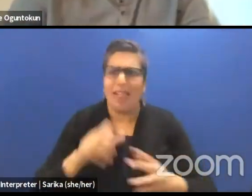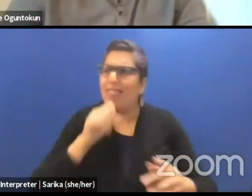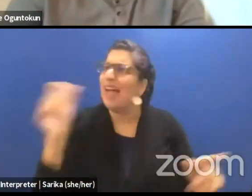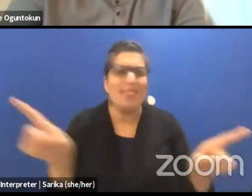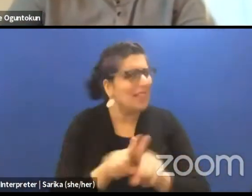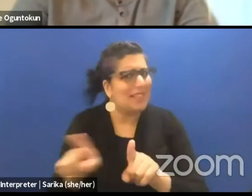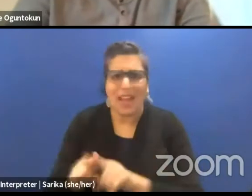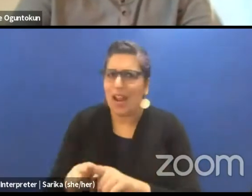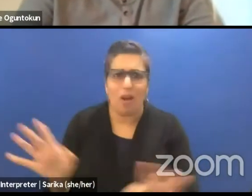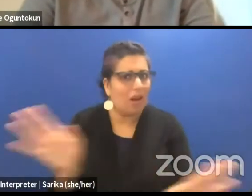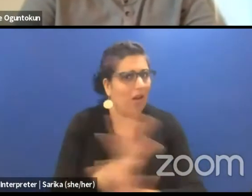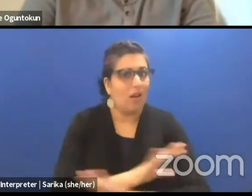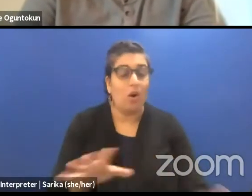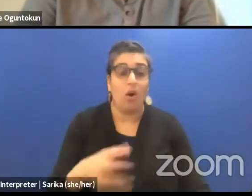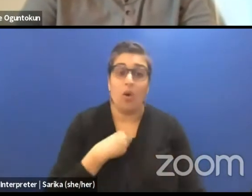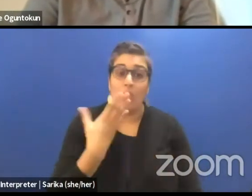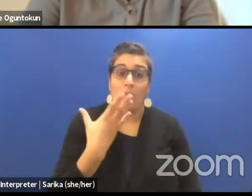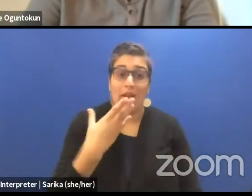or being white skinned in an African country.